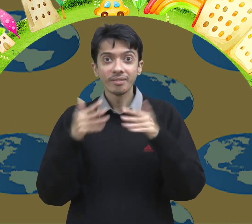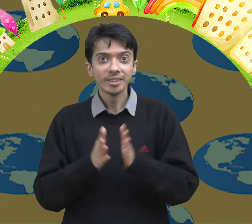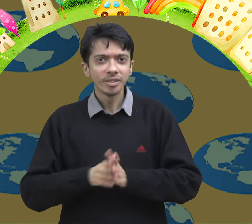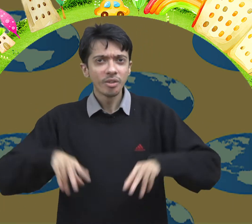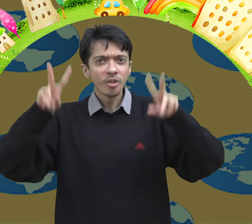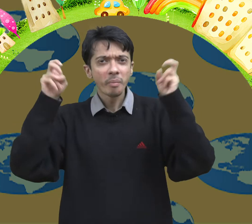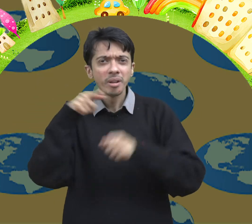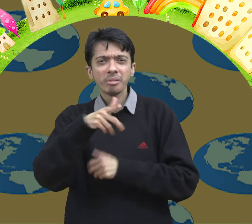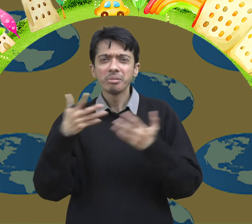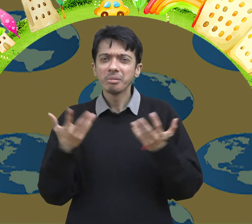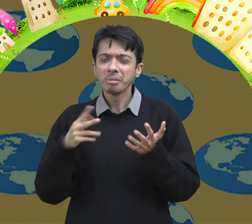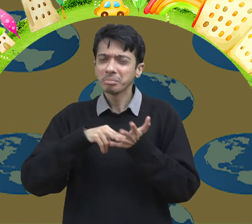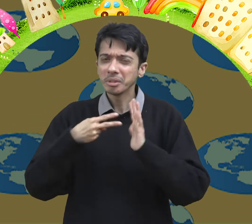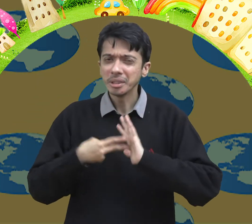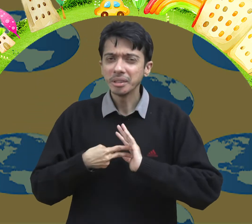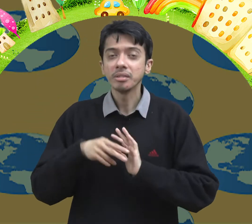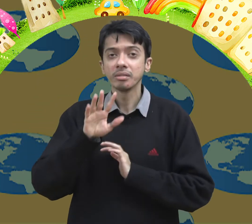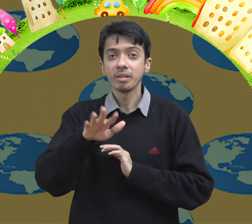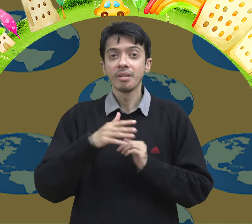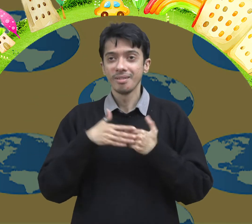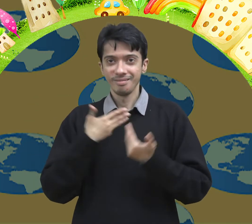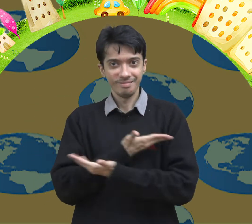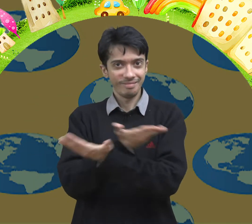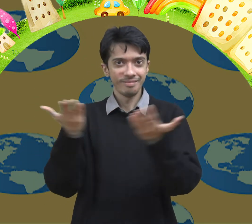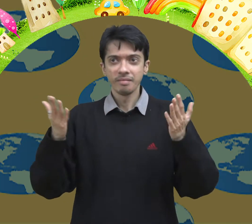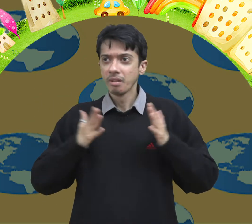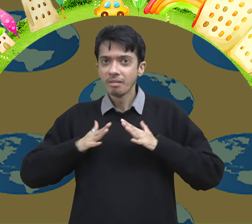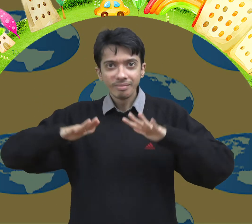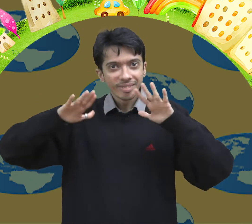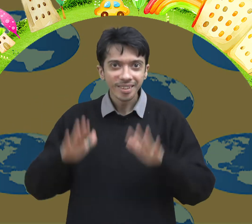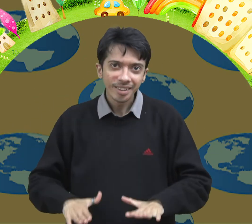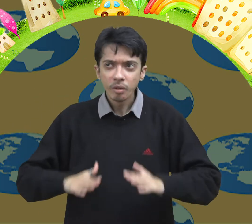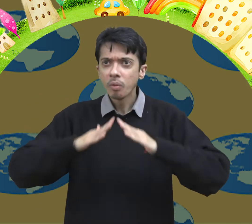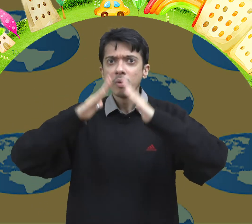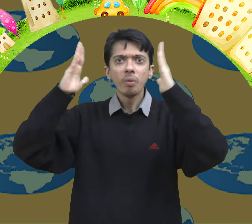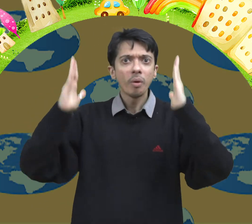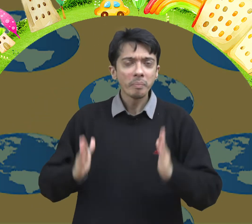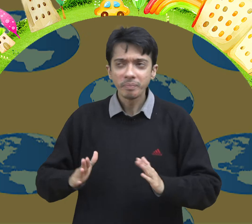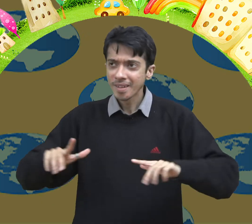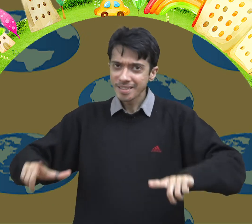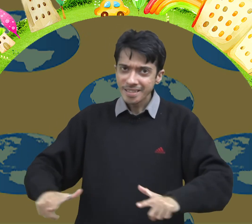Did you see the topic? The topic of this chapter is Earth our home.